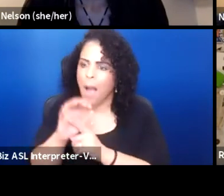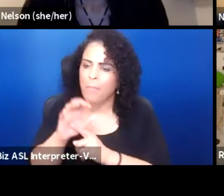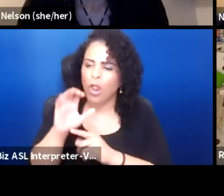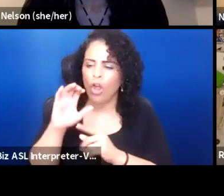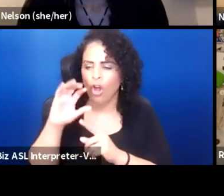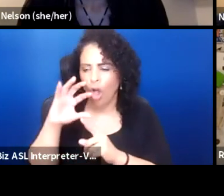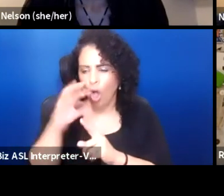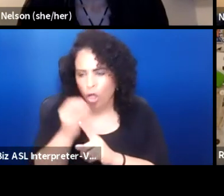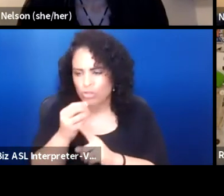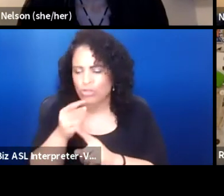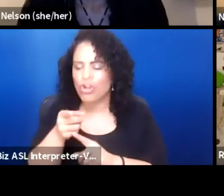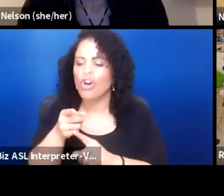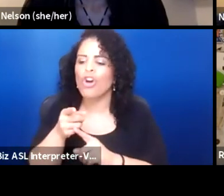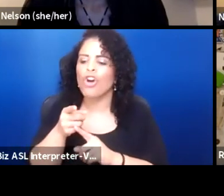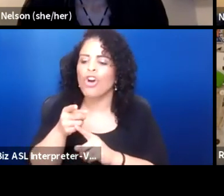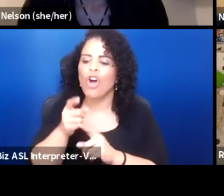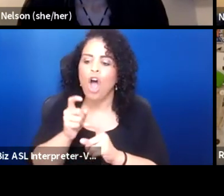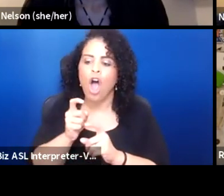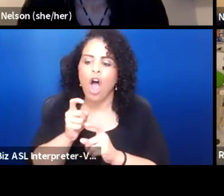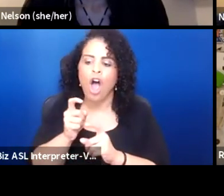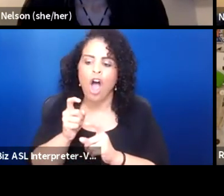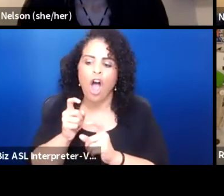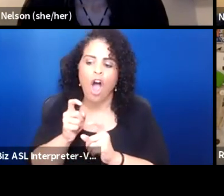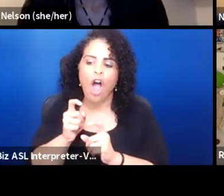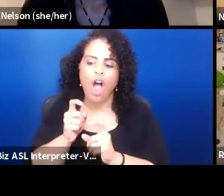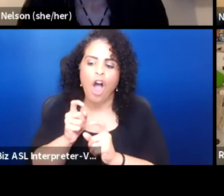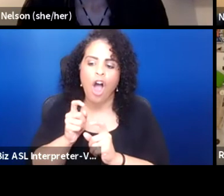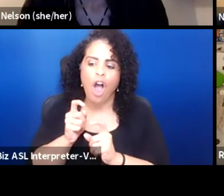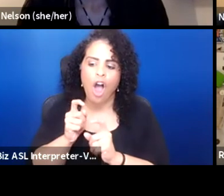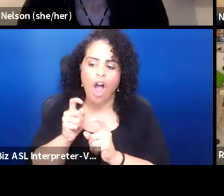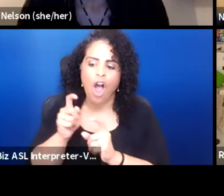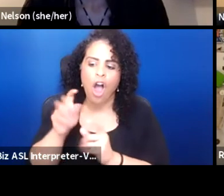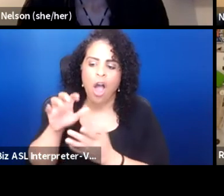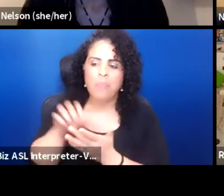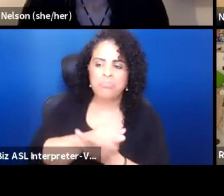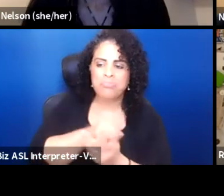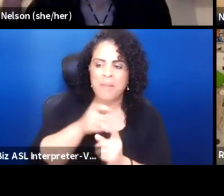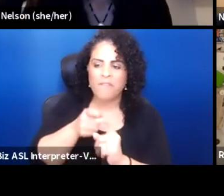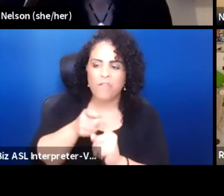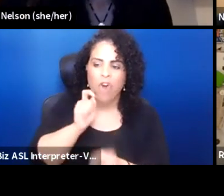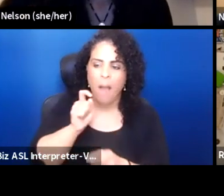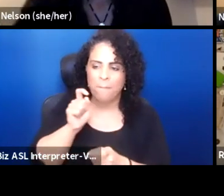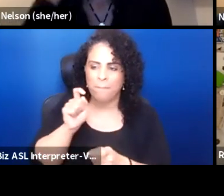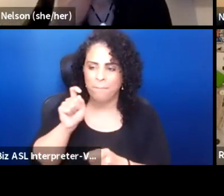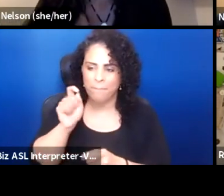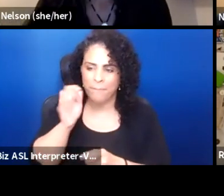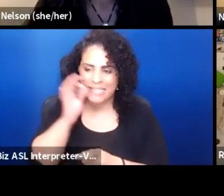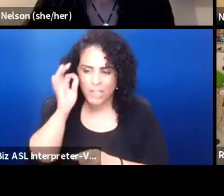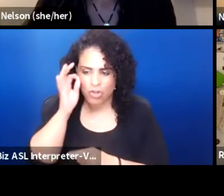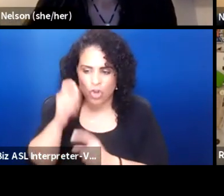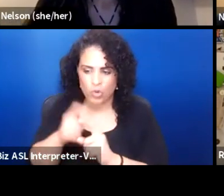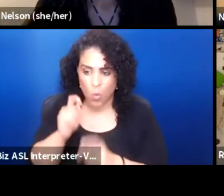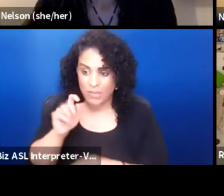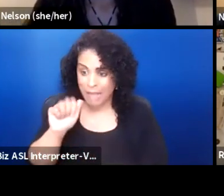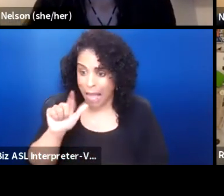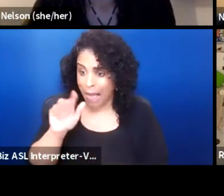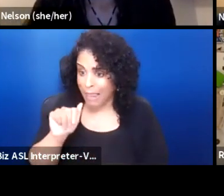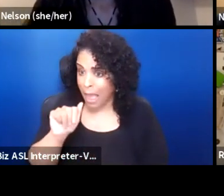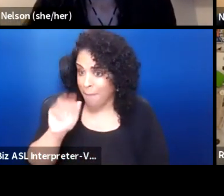appropriates from indigenous sources. I mean, "Ali Baba and the 40 Thieves".